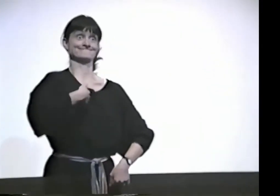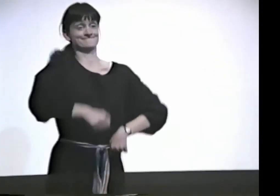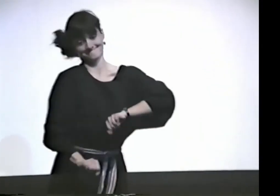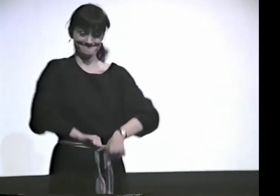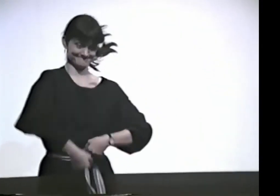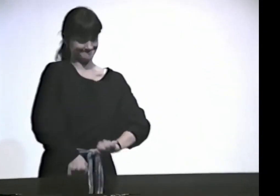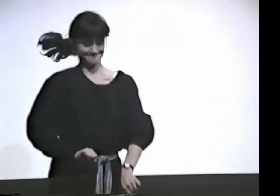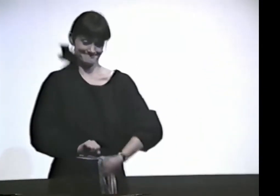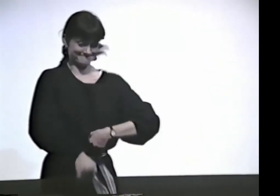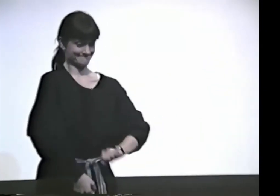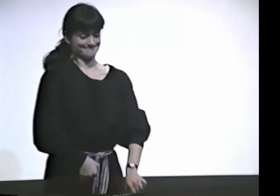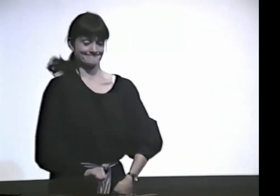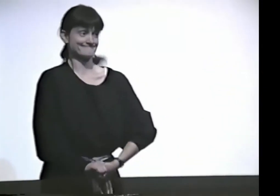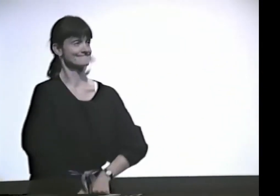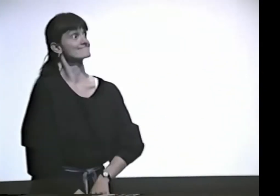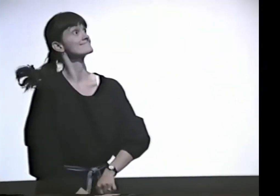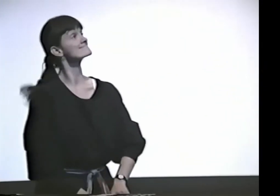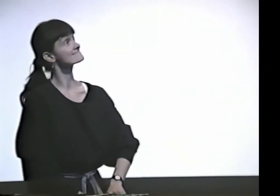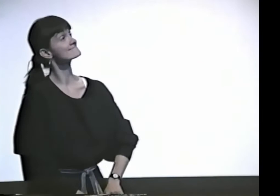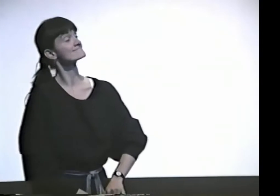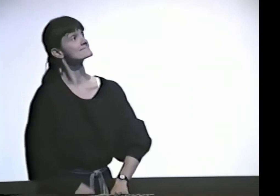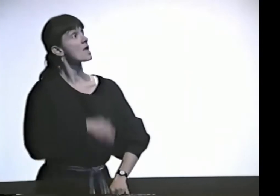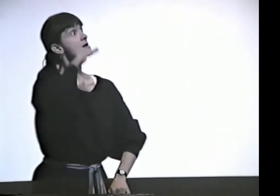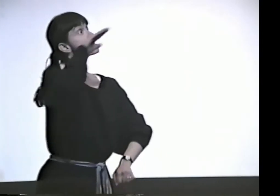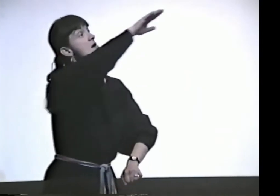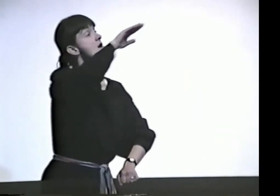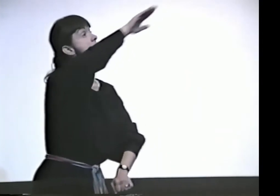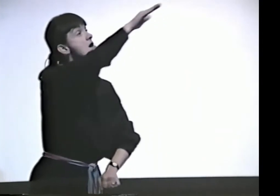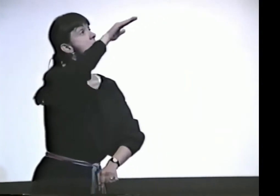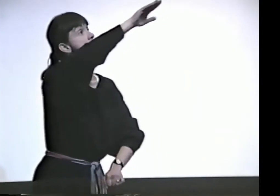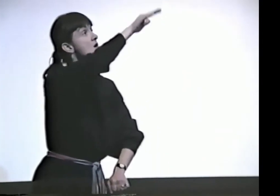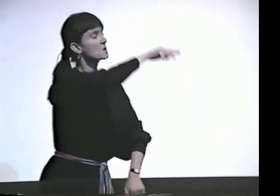BABY ELEPHANT KERPLUNKED ALONG.